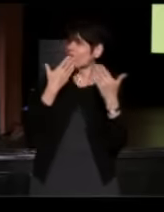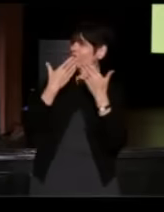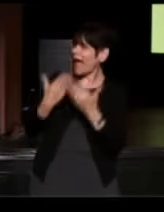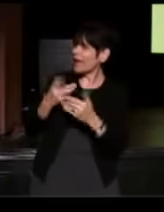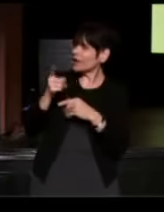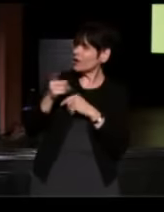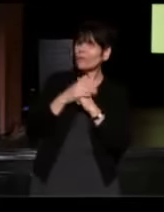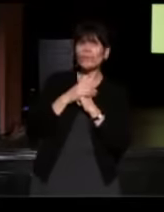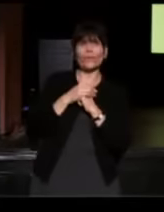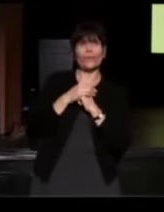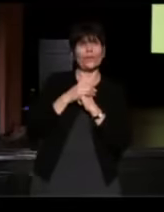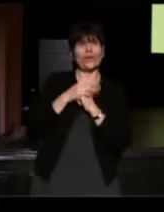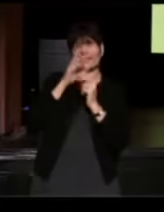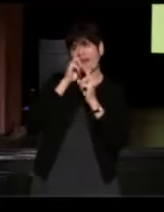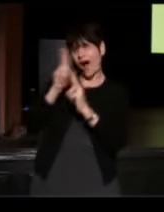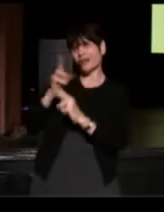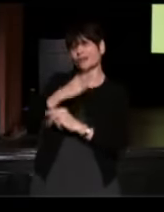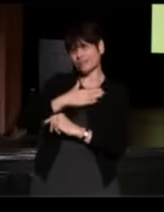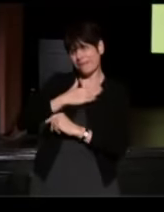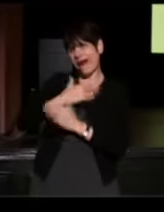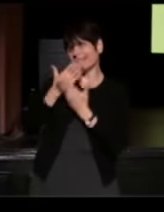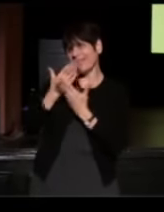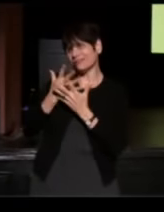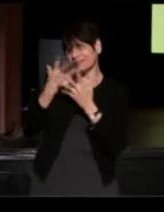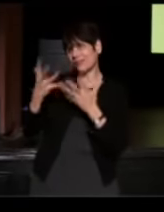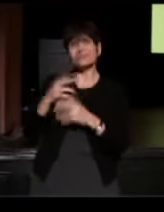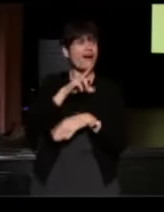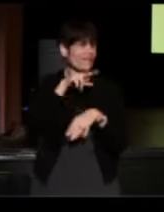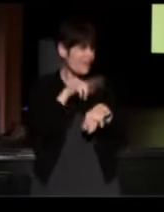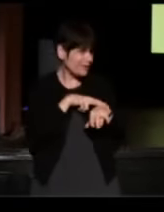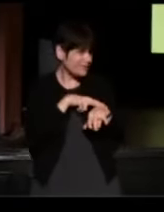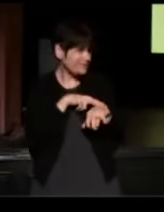The honor is mine. Thank you so much. (Yusor) Of course.